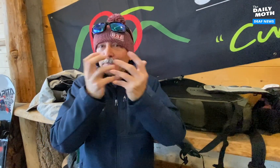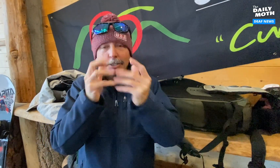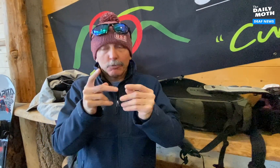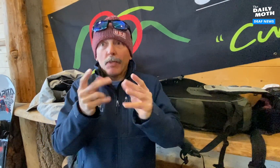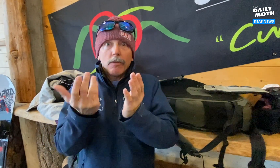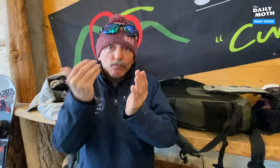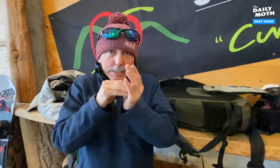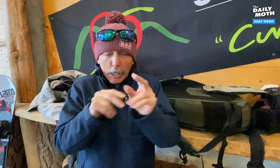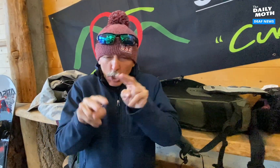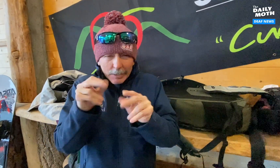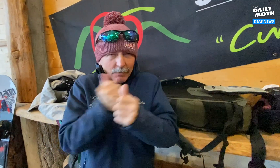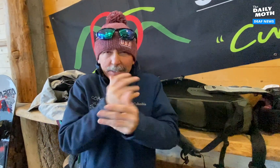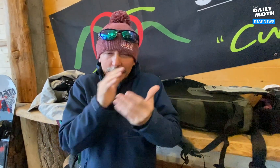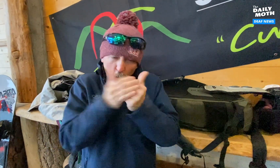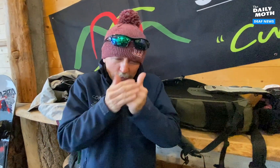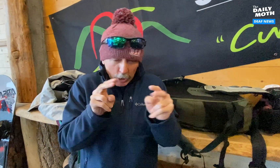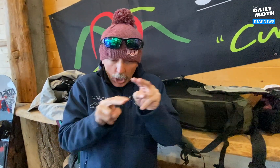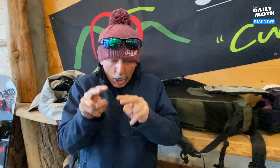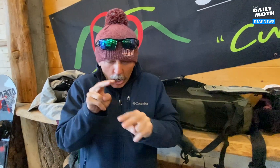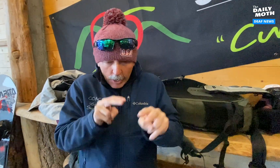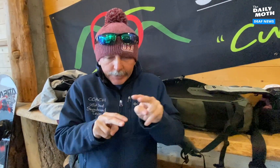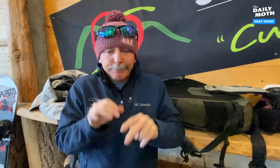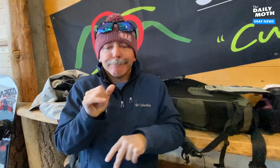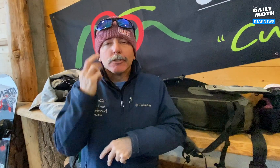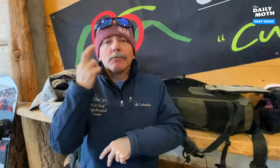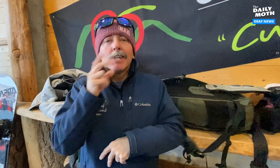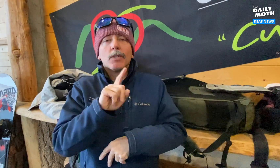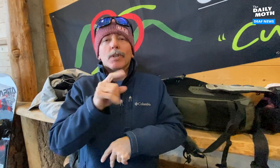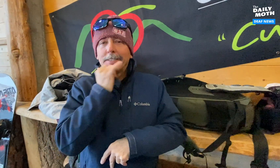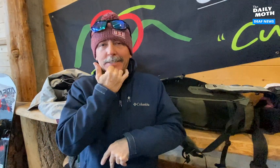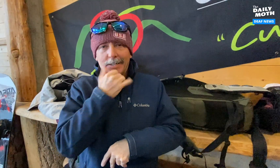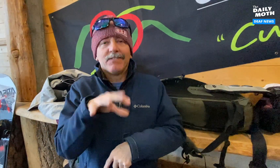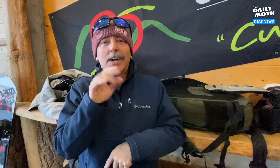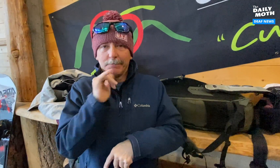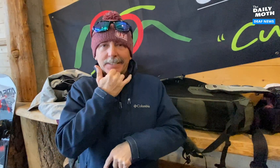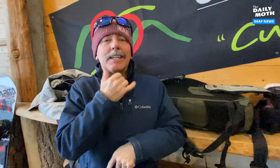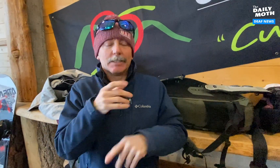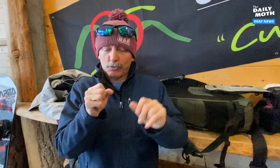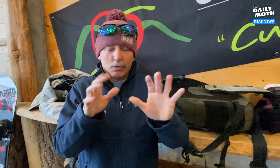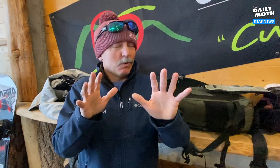It was not perfect so they had to go back and look at it again, and they realized and found their mistake.